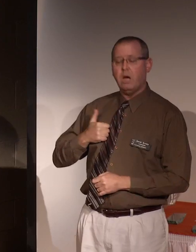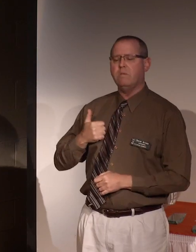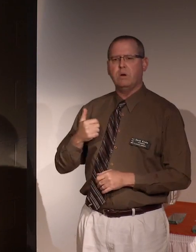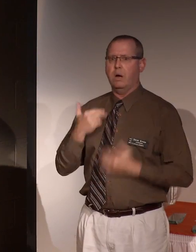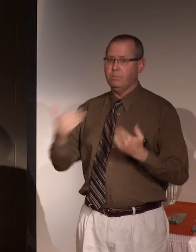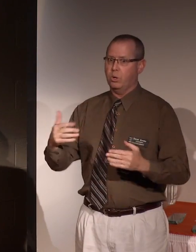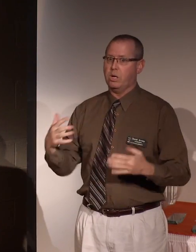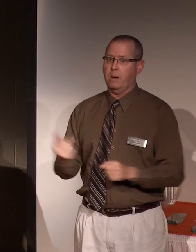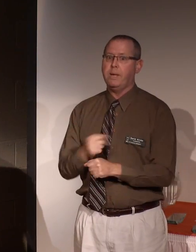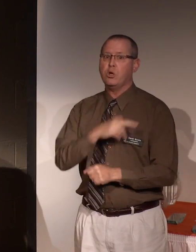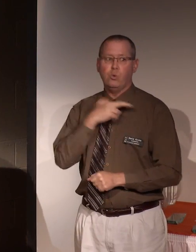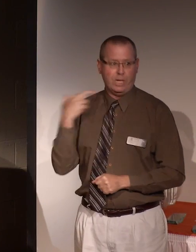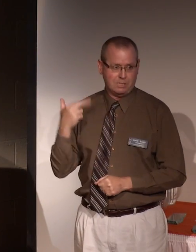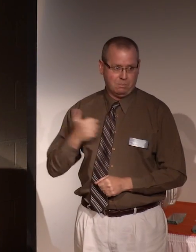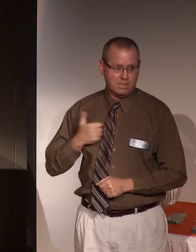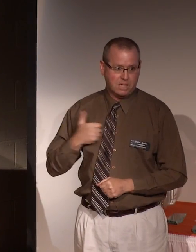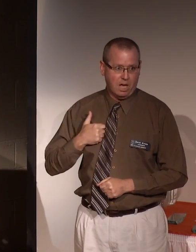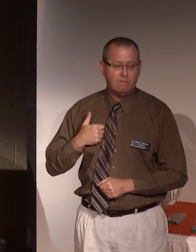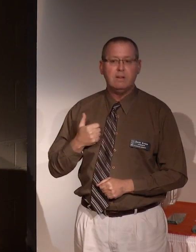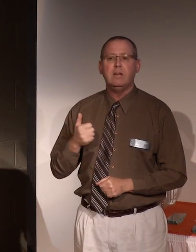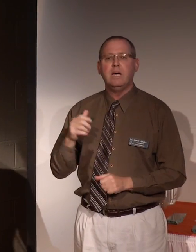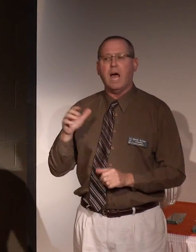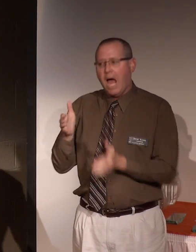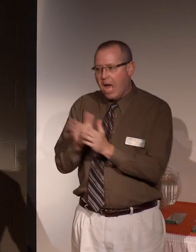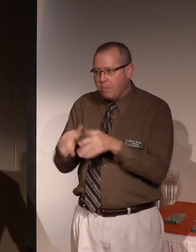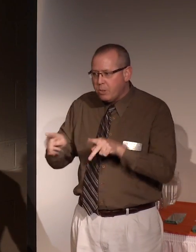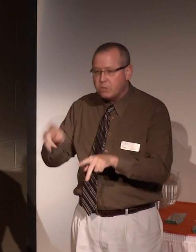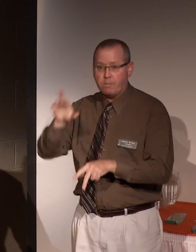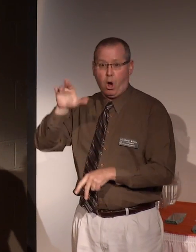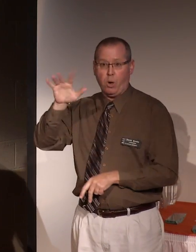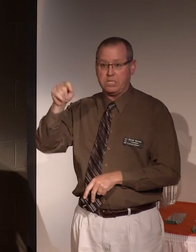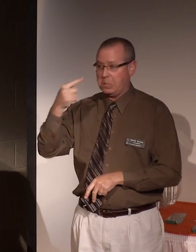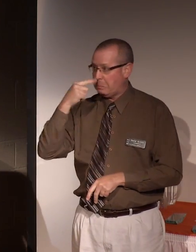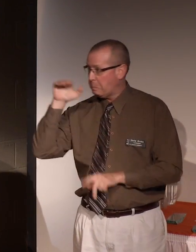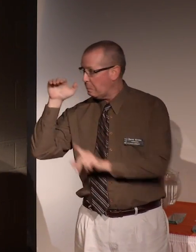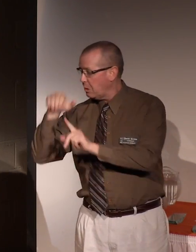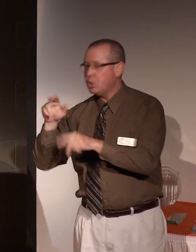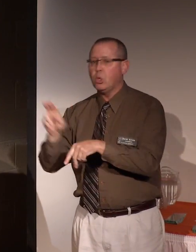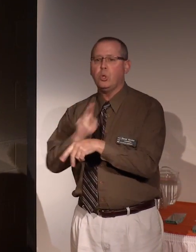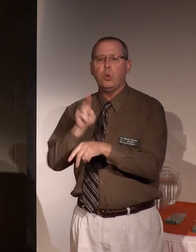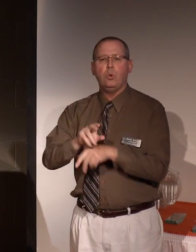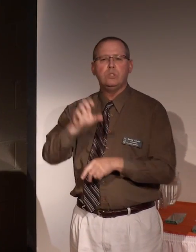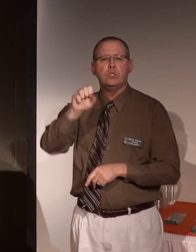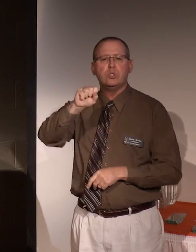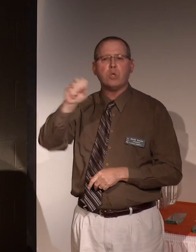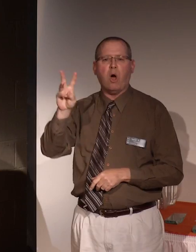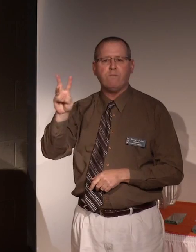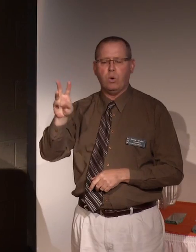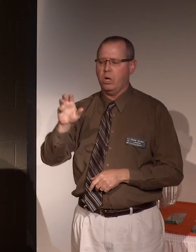risk by seeking permission from RIT to use software that I had